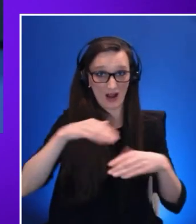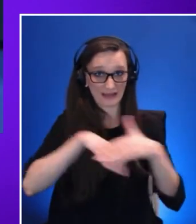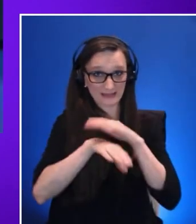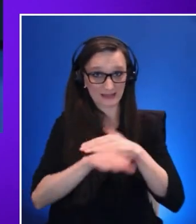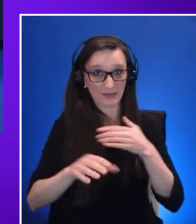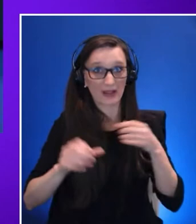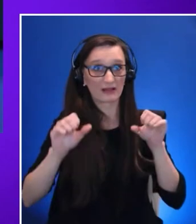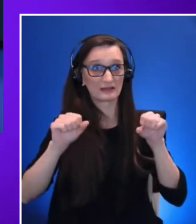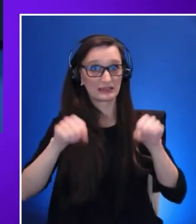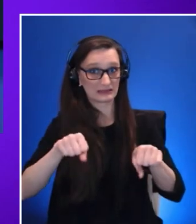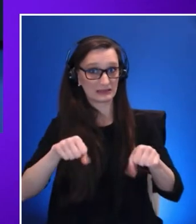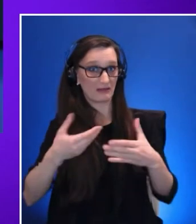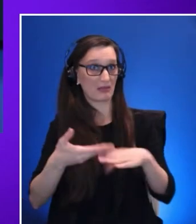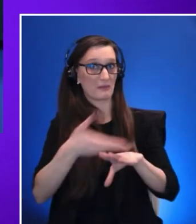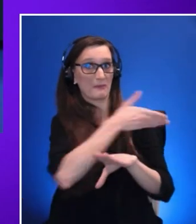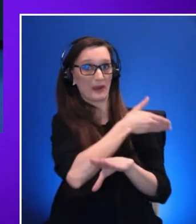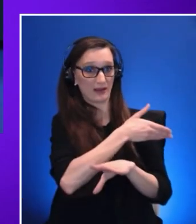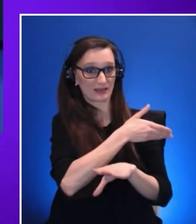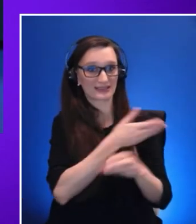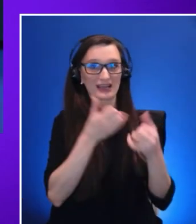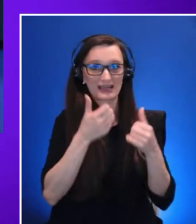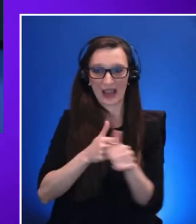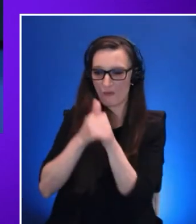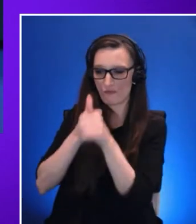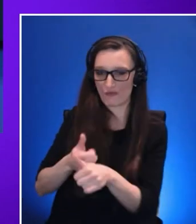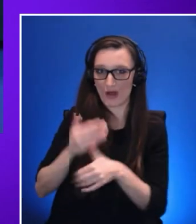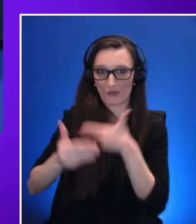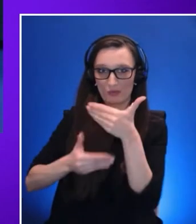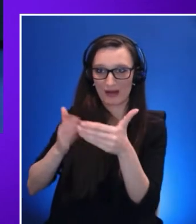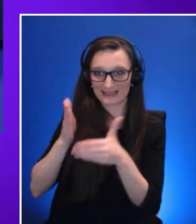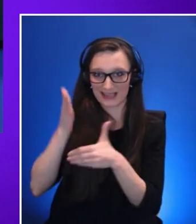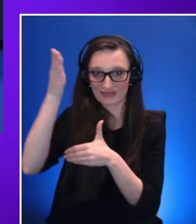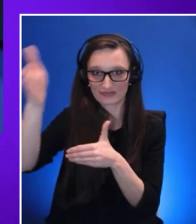to follow going forward when we implement the technology that we are going to use